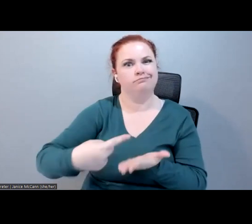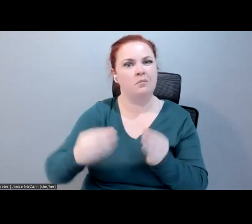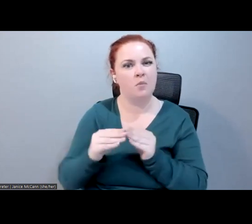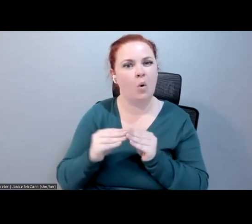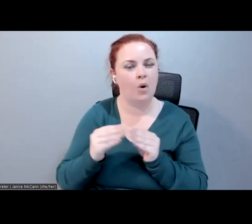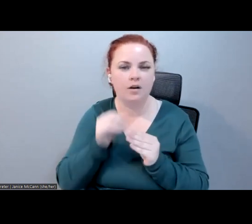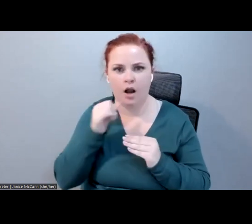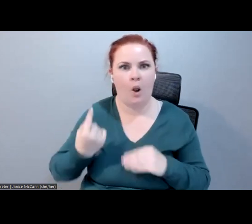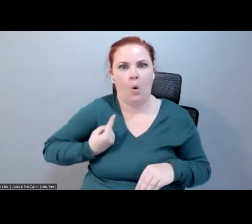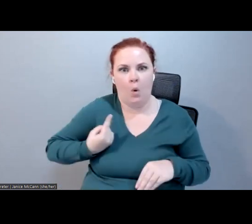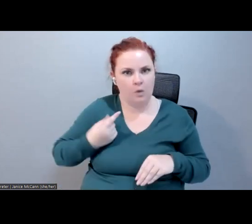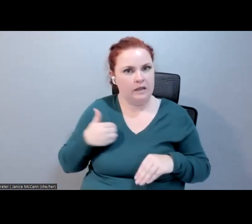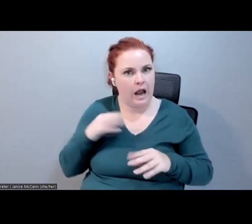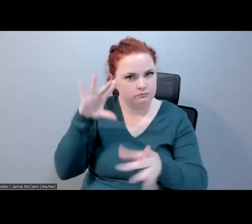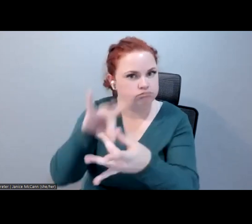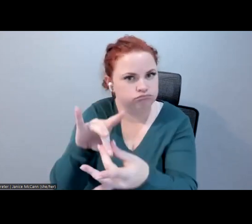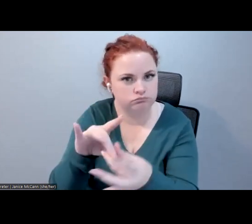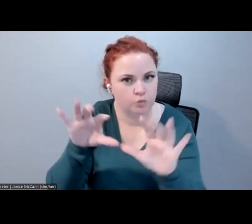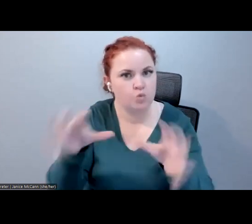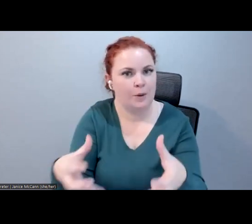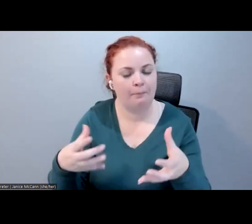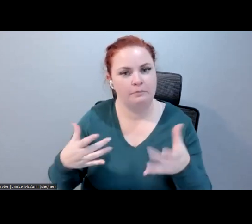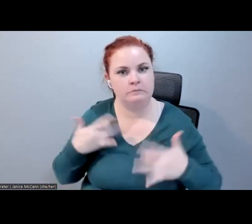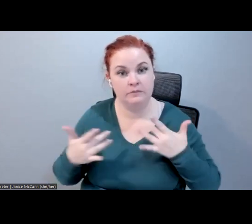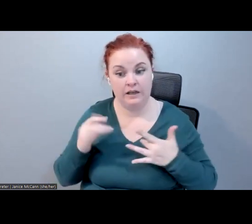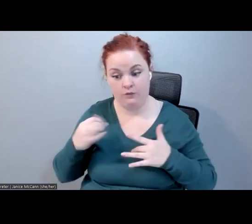and I'm very excited that anything we start, we will be